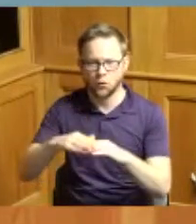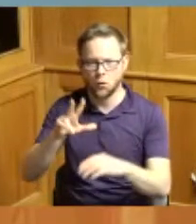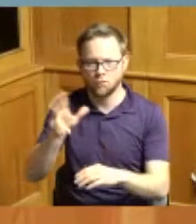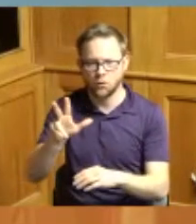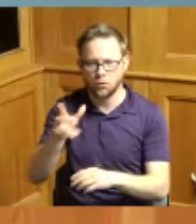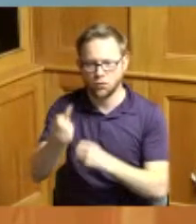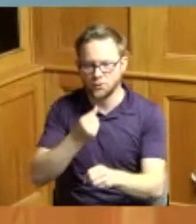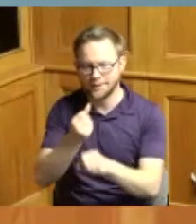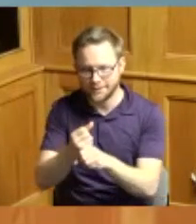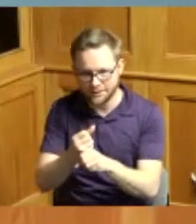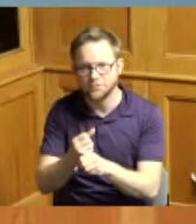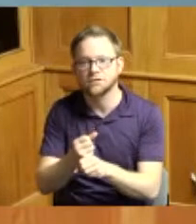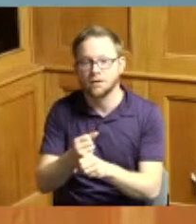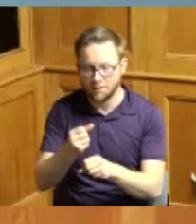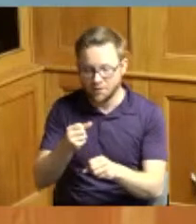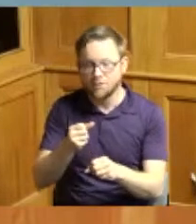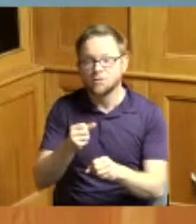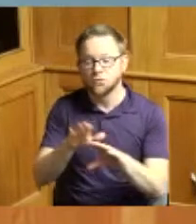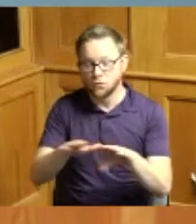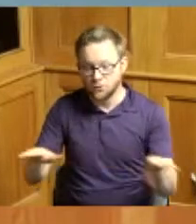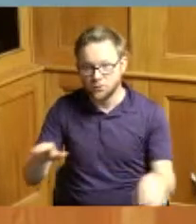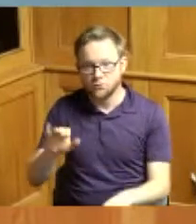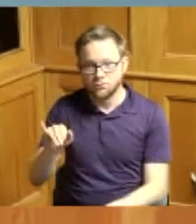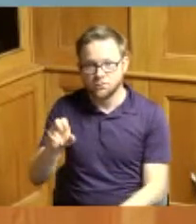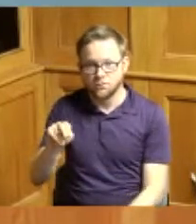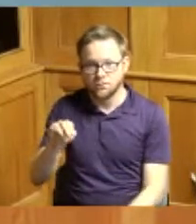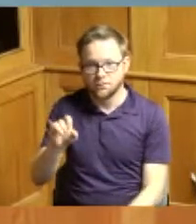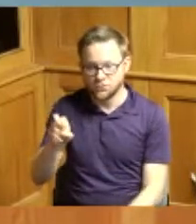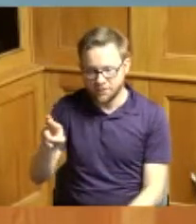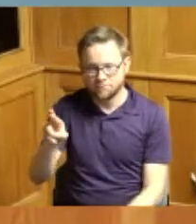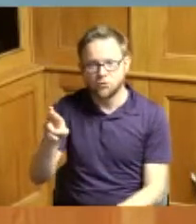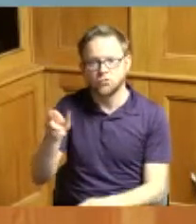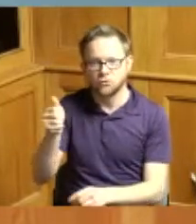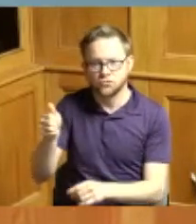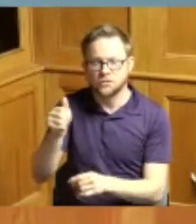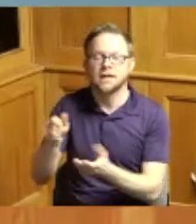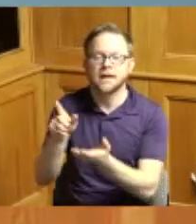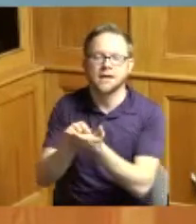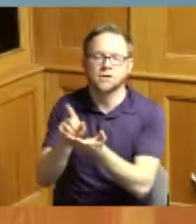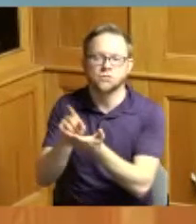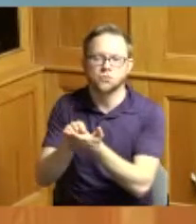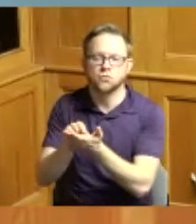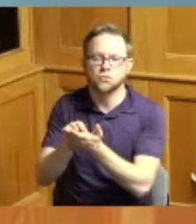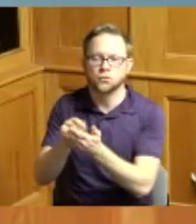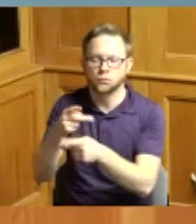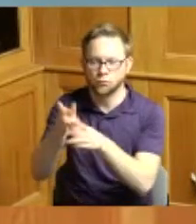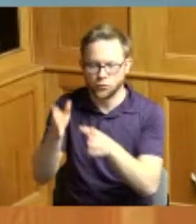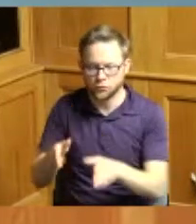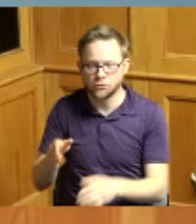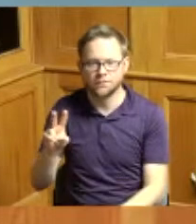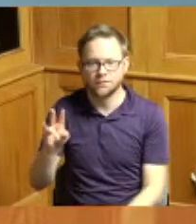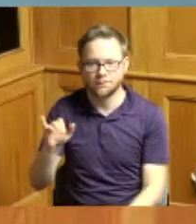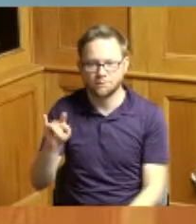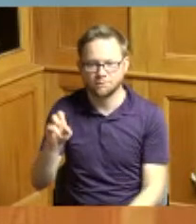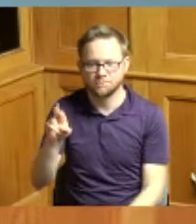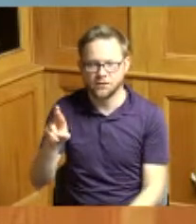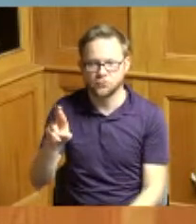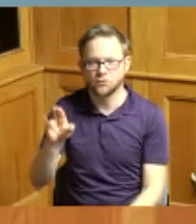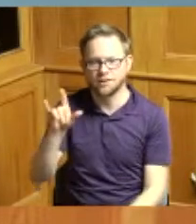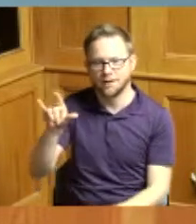parents of Jennifer Moore WCPO TV news producer and Victor Moore aviation engineering senior